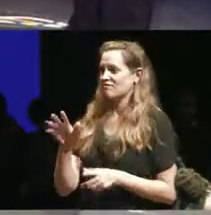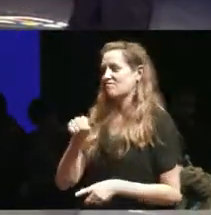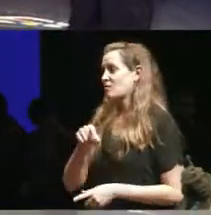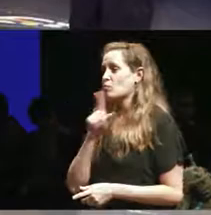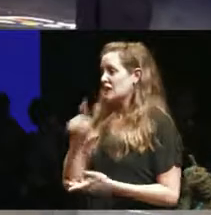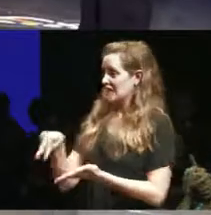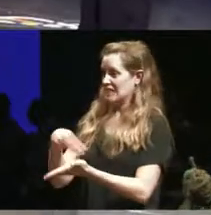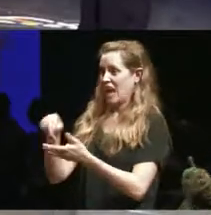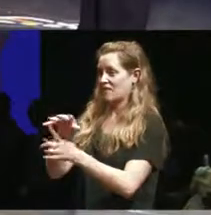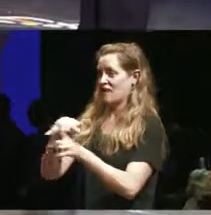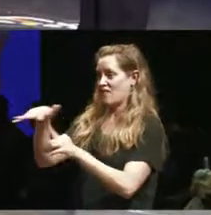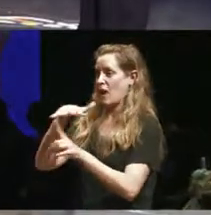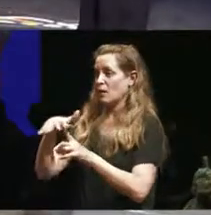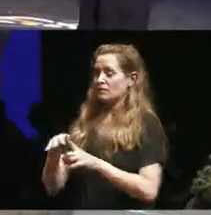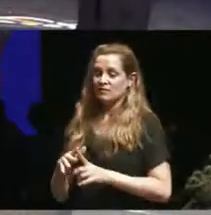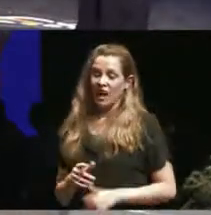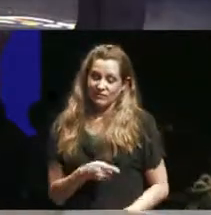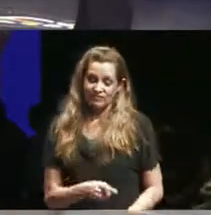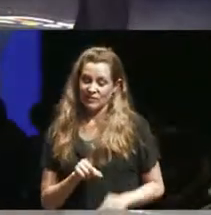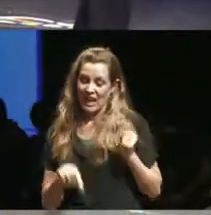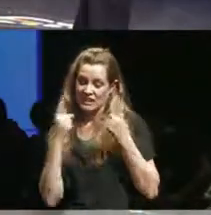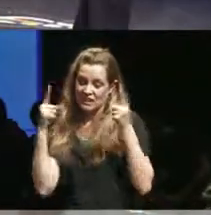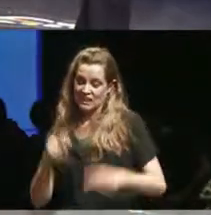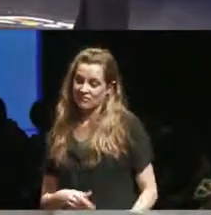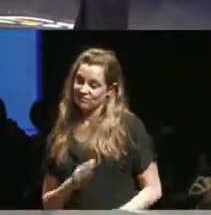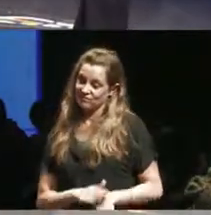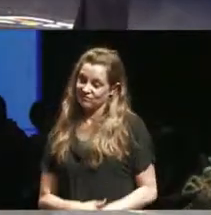gonna be able to do this which is so you know so we haven't just a couple of